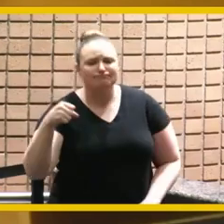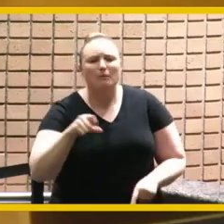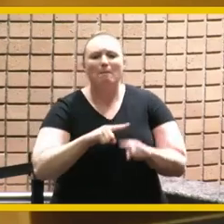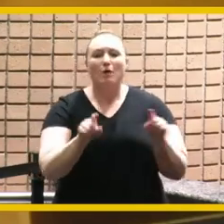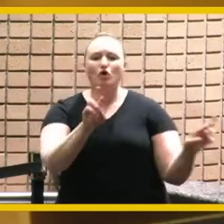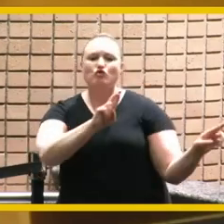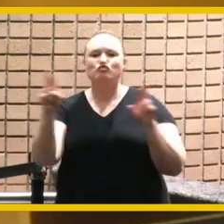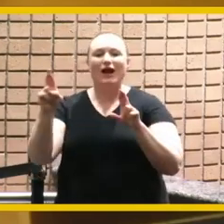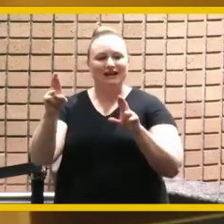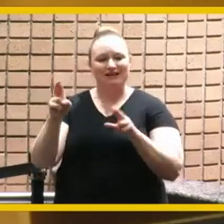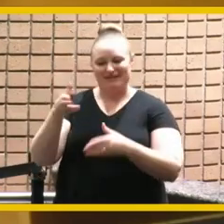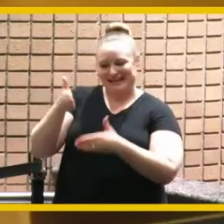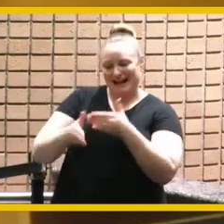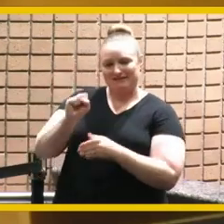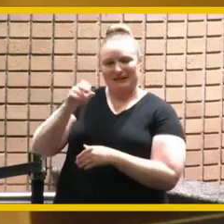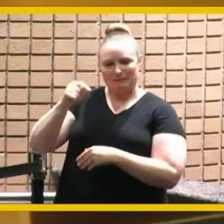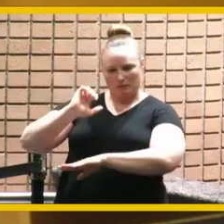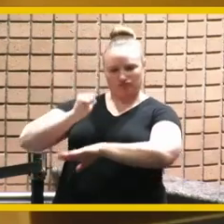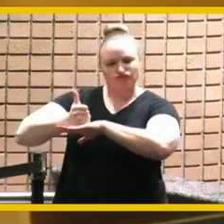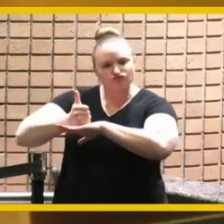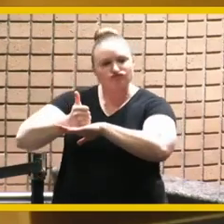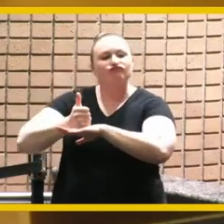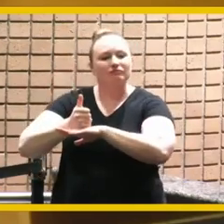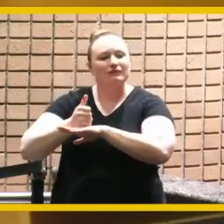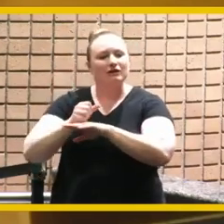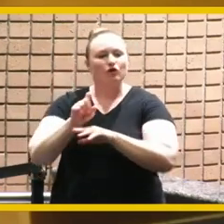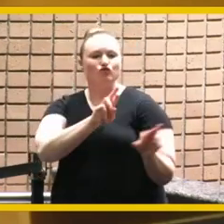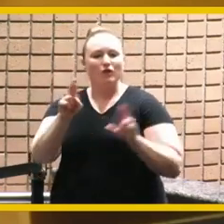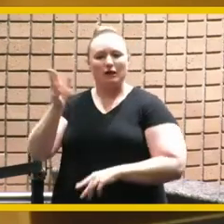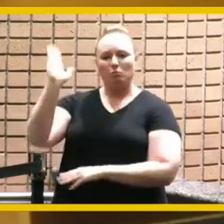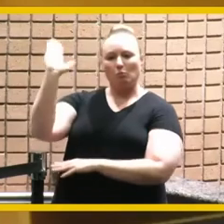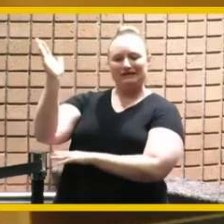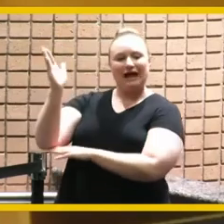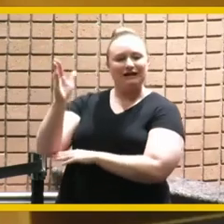by the end of september so that we can have it ready to present the city council in october